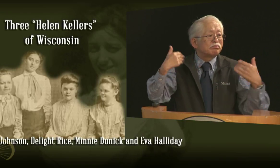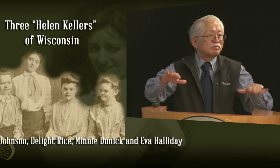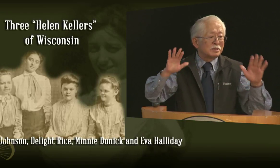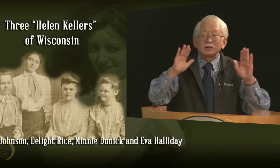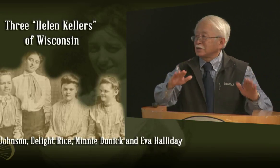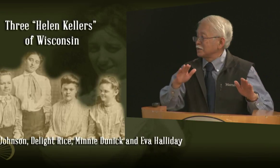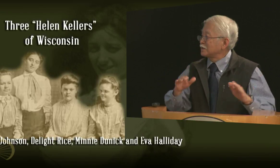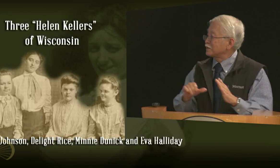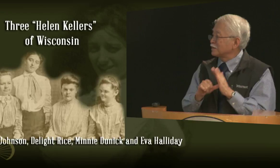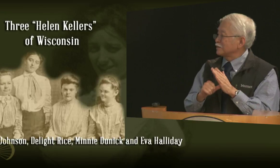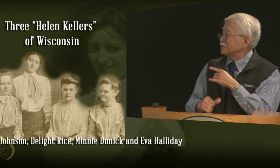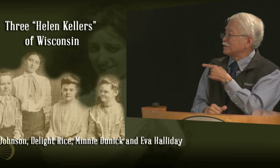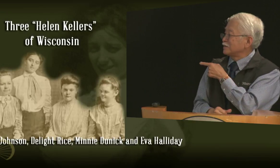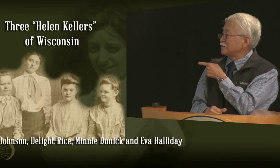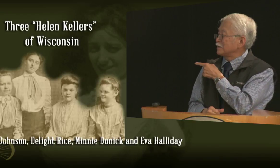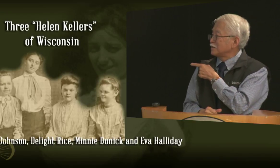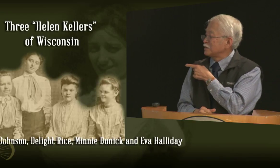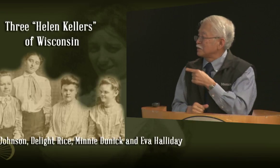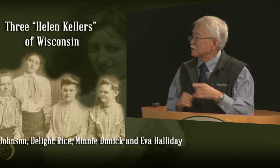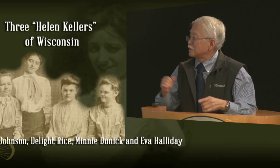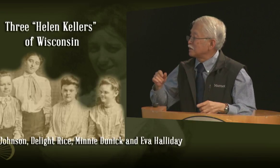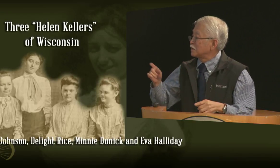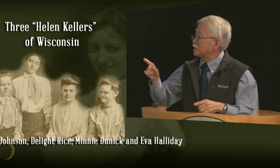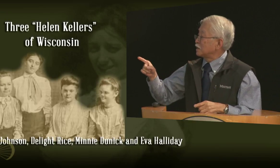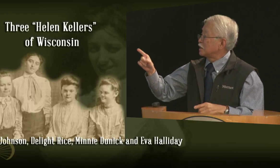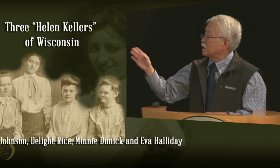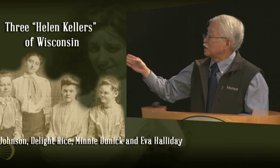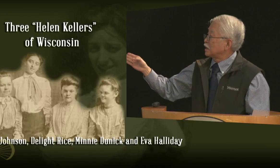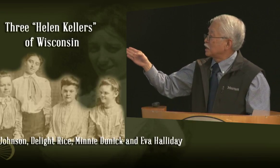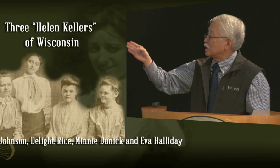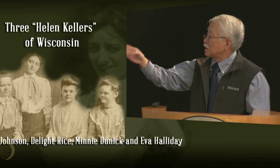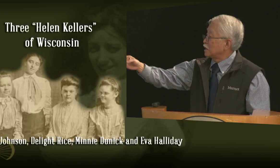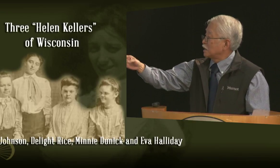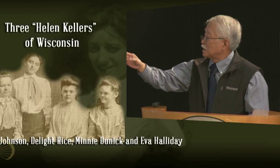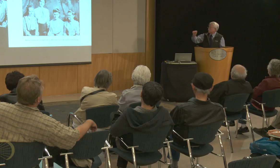who never could see color. She was able to convey that to them, it was remarkable.